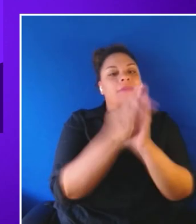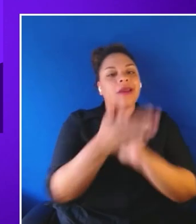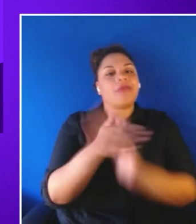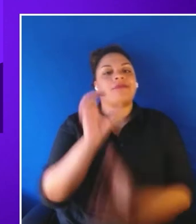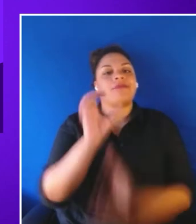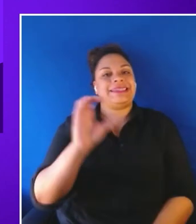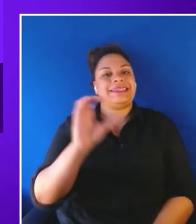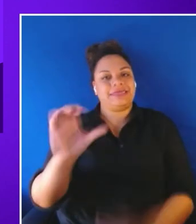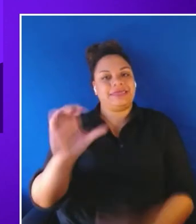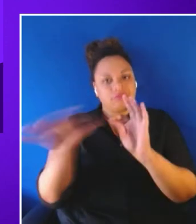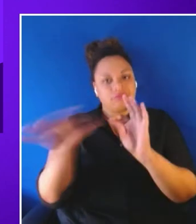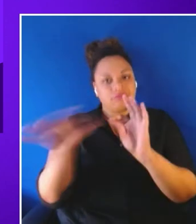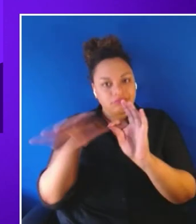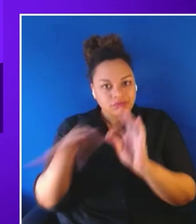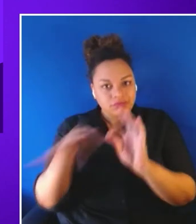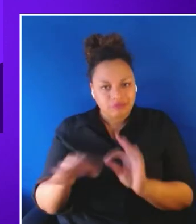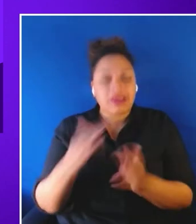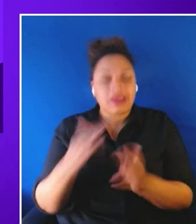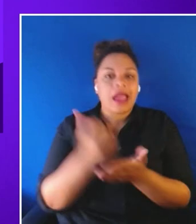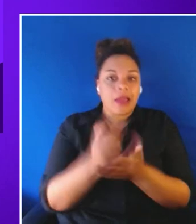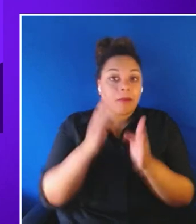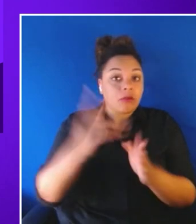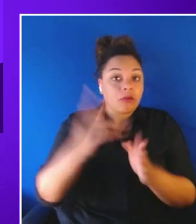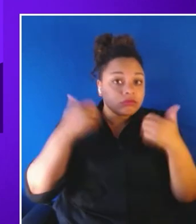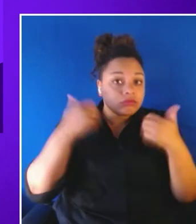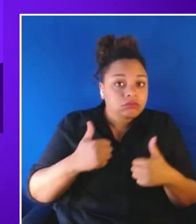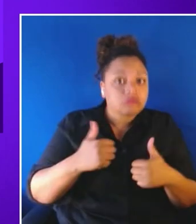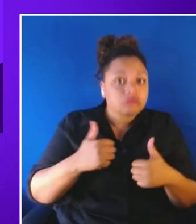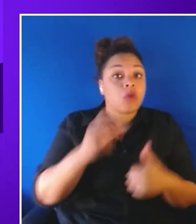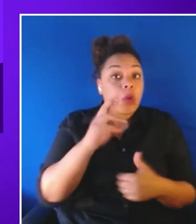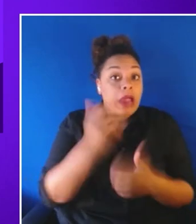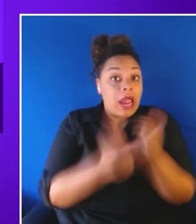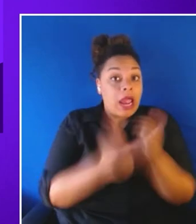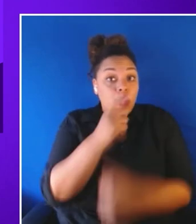with hearing impairment or as a matter of fact anyone who is interested in using closed captions